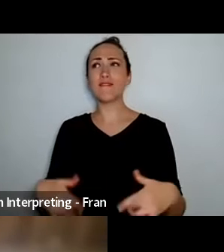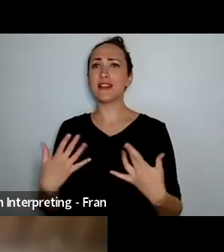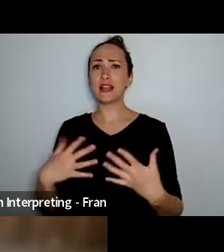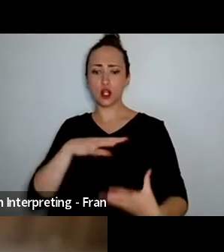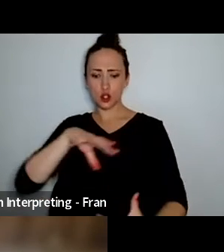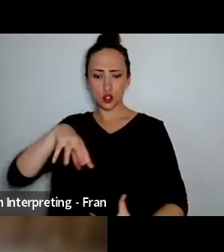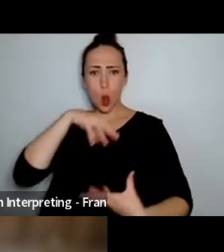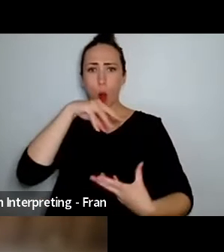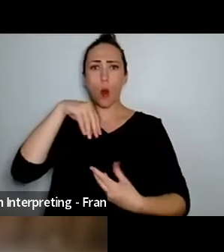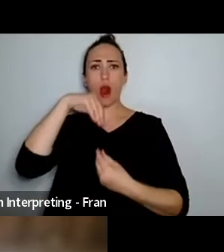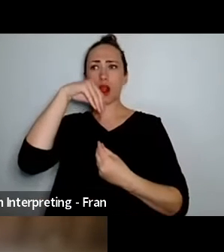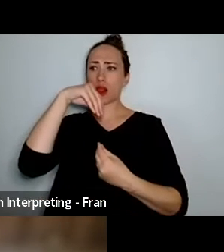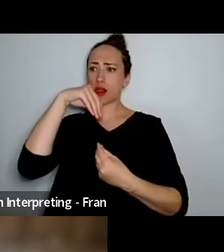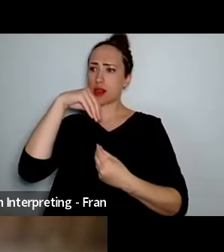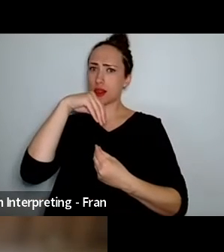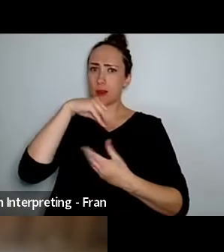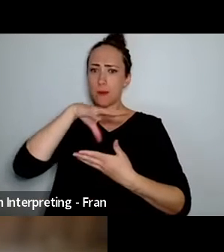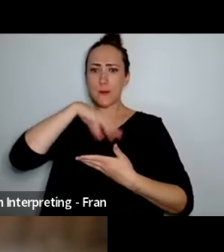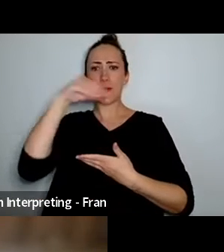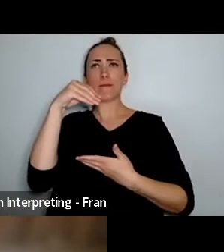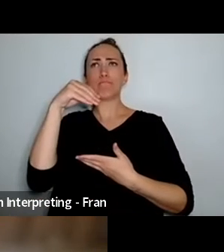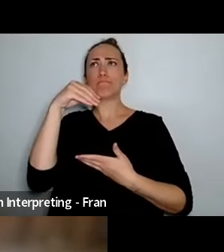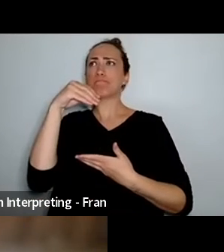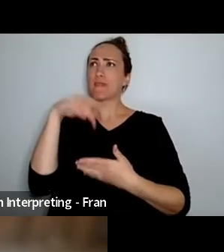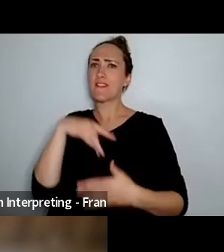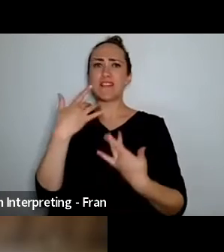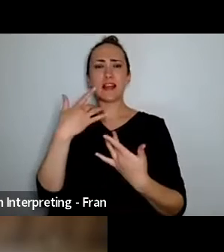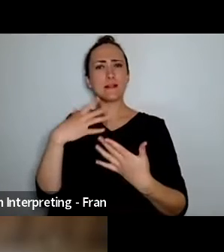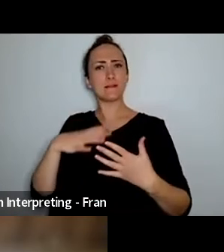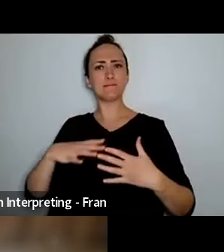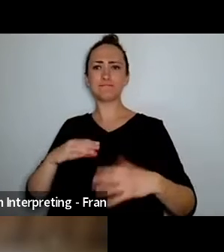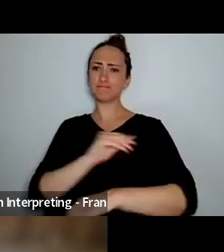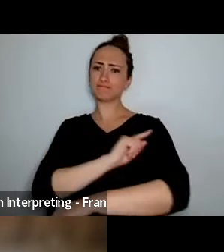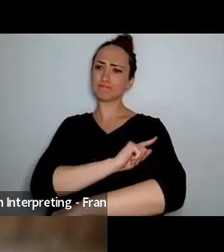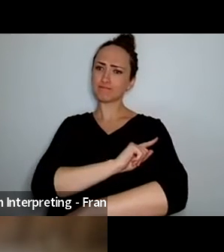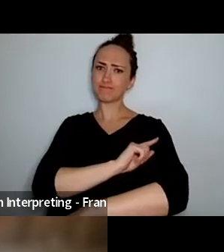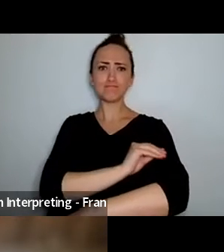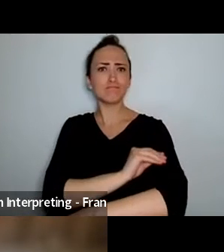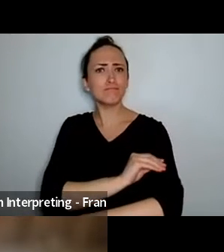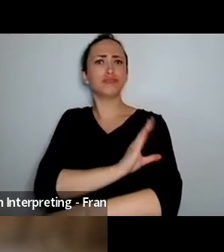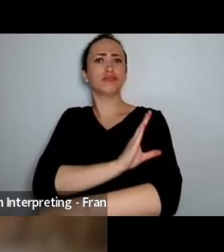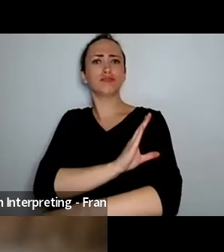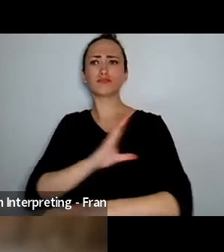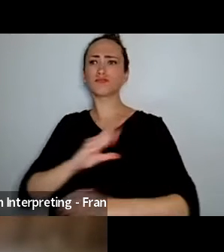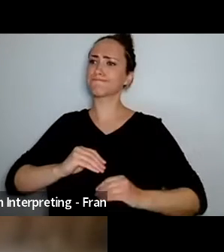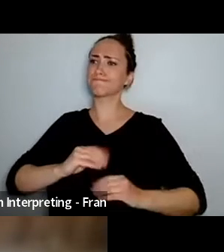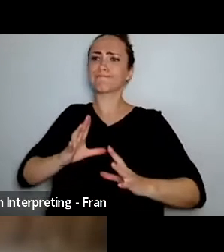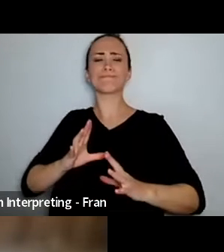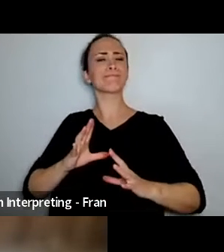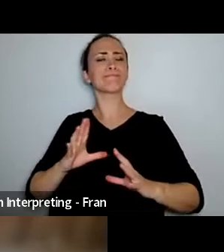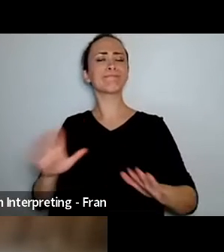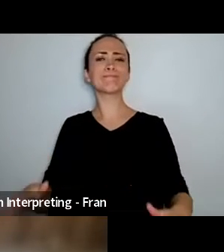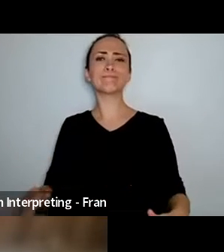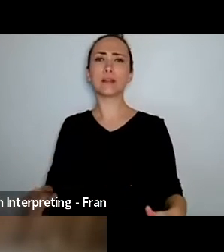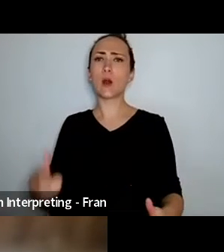and and being with family um especially, um as a as a world traveler who - someone who travels